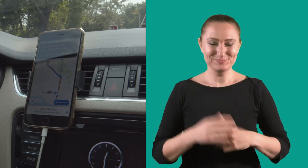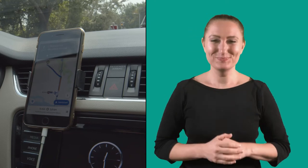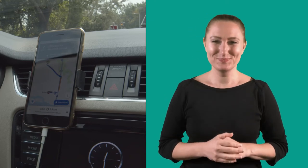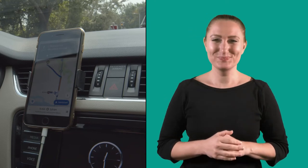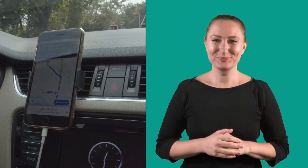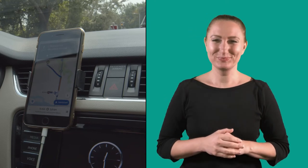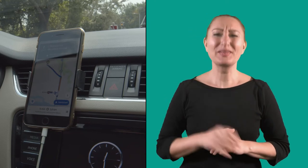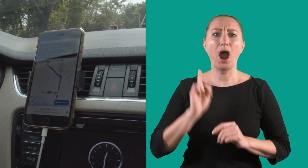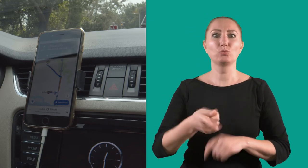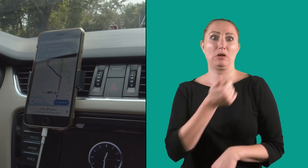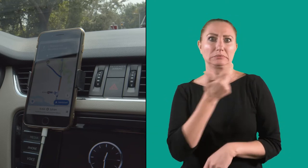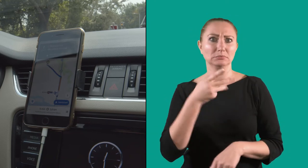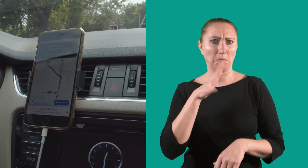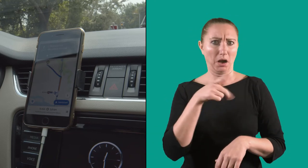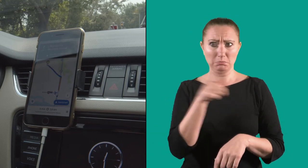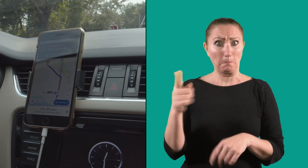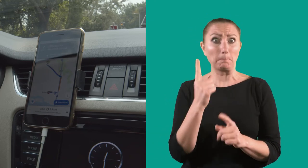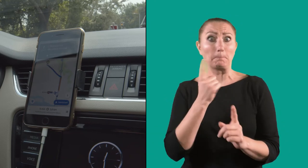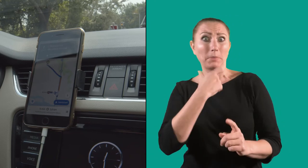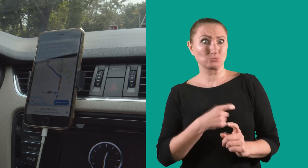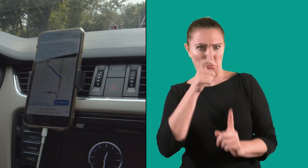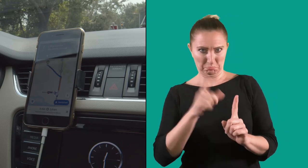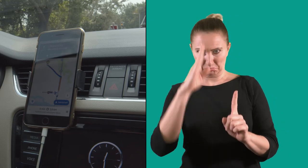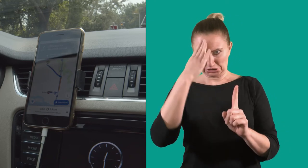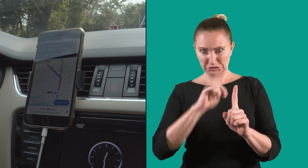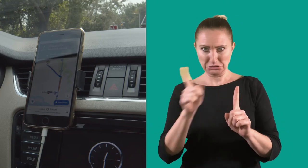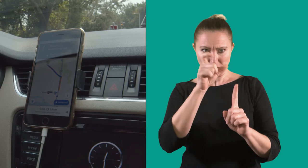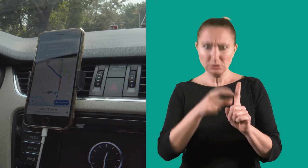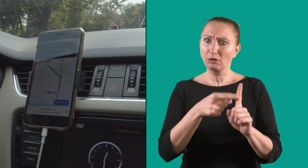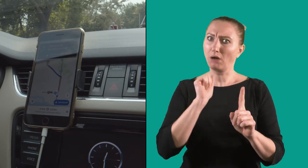Even some know sign language, and Patrik doesn't know them personally,